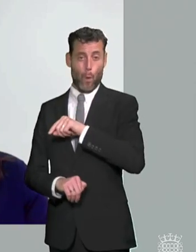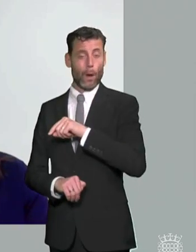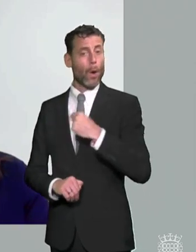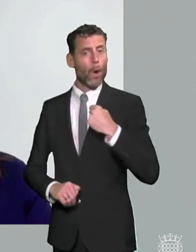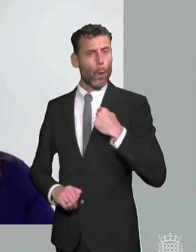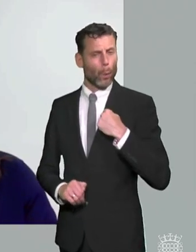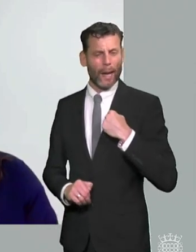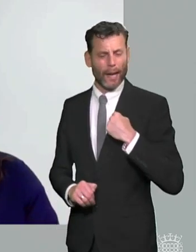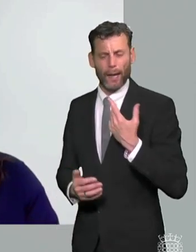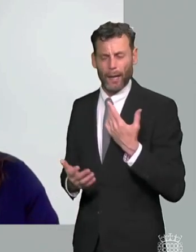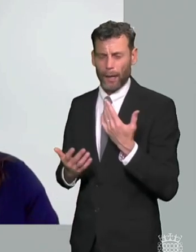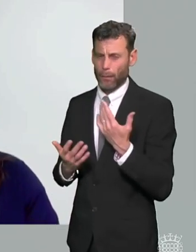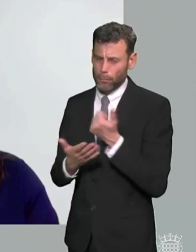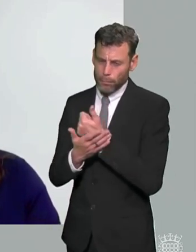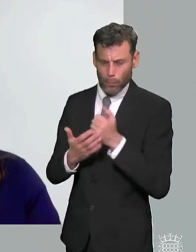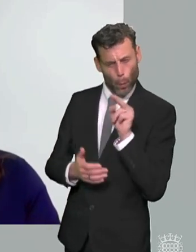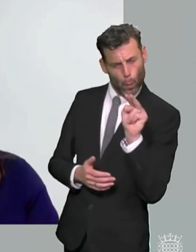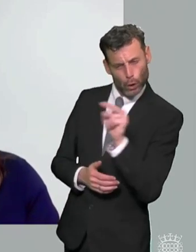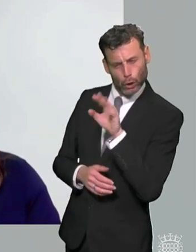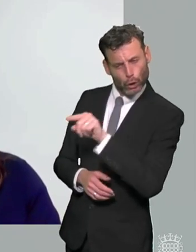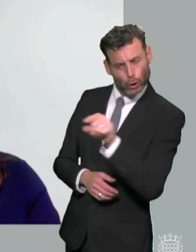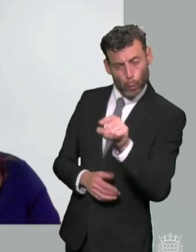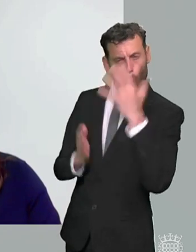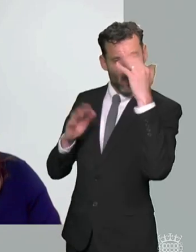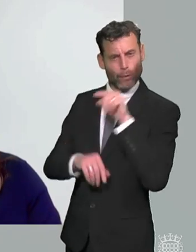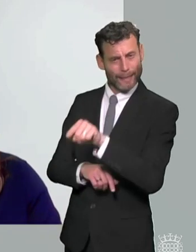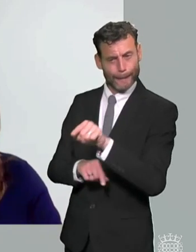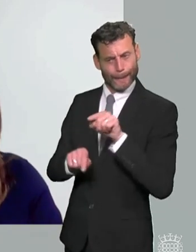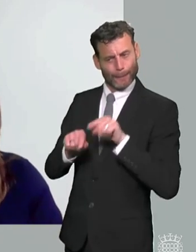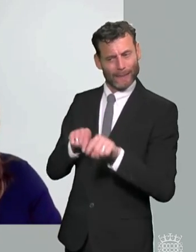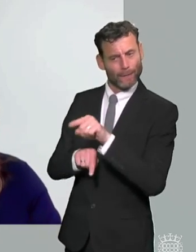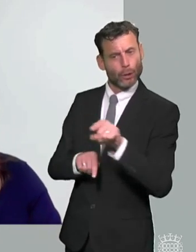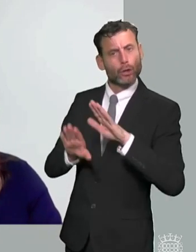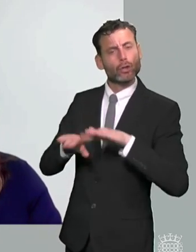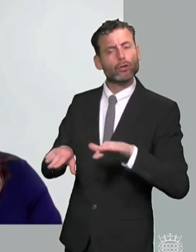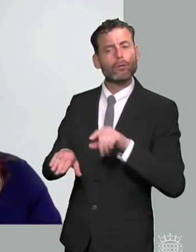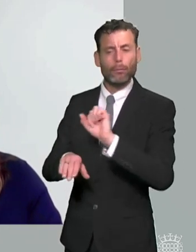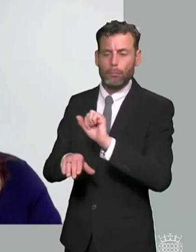who experience additional disadvantage including those who are in the care system those who are